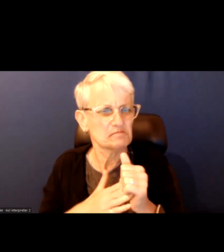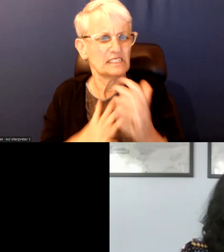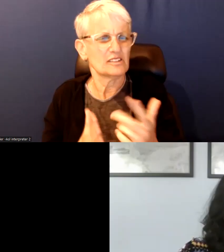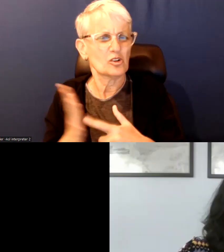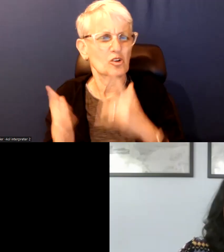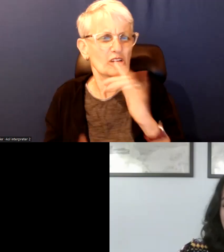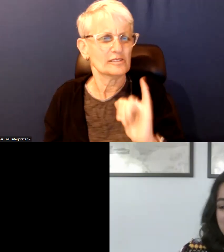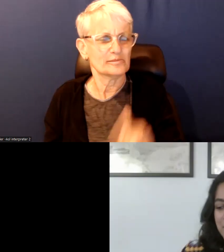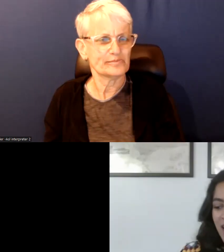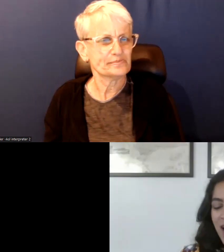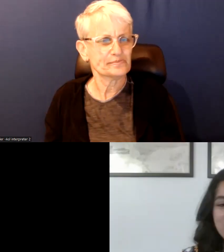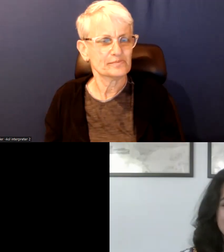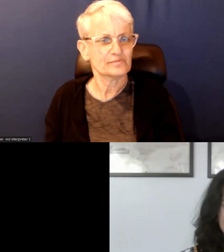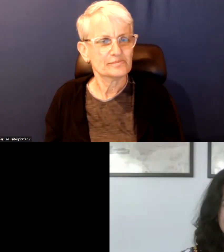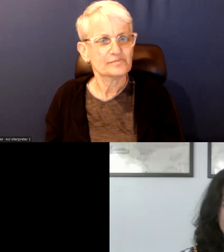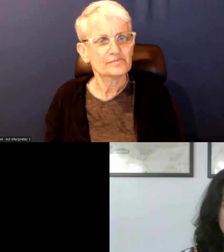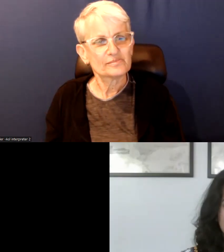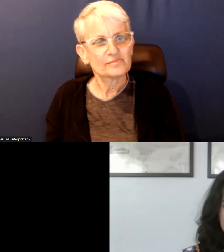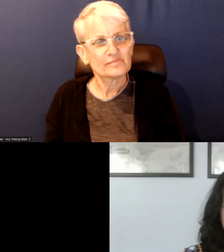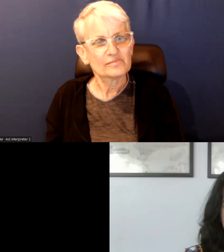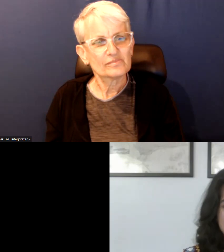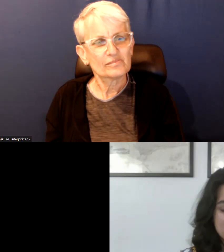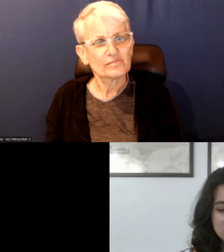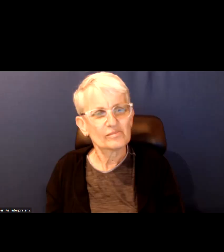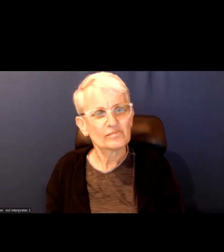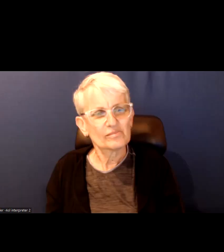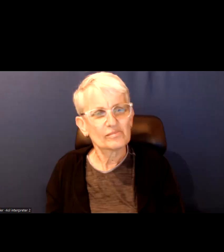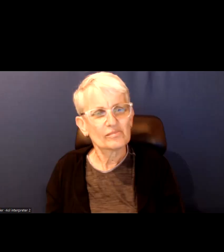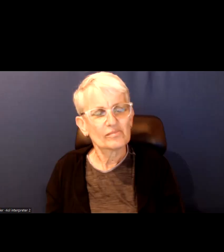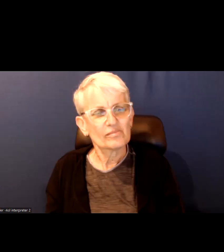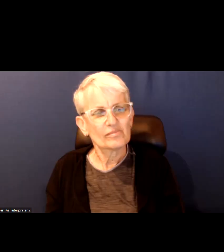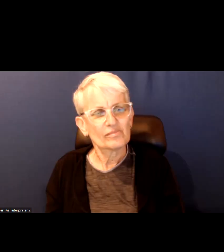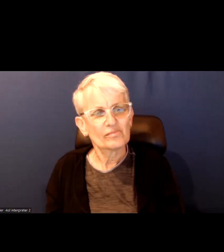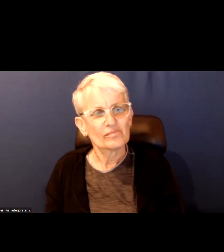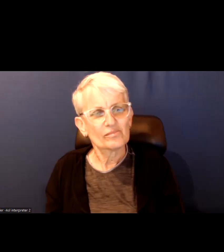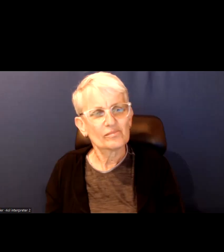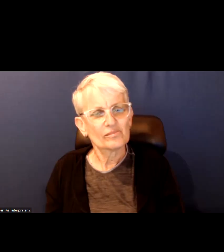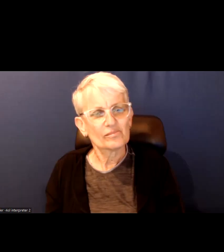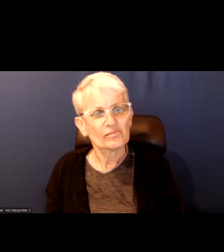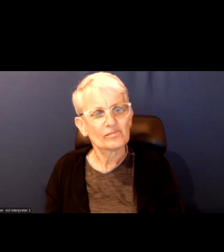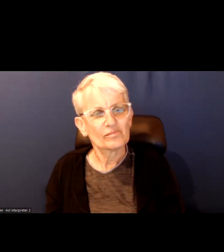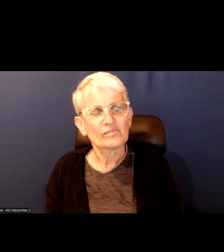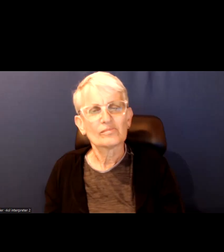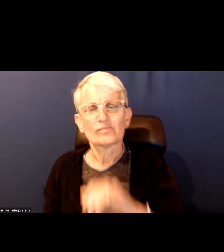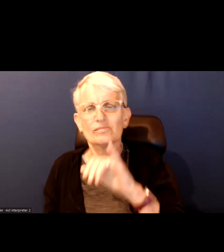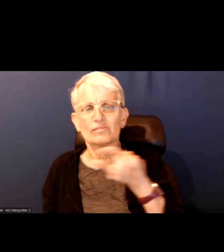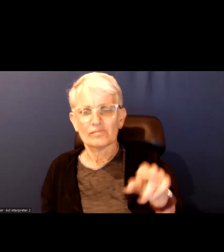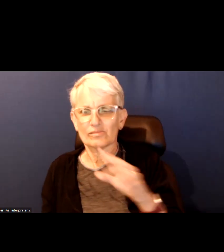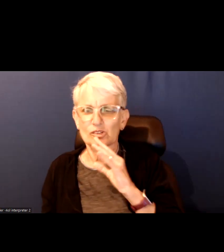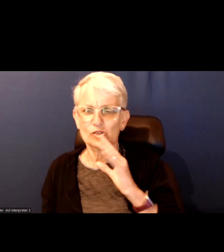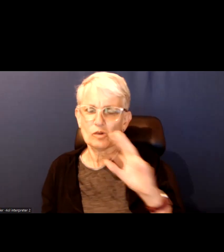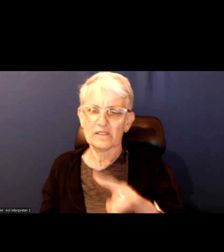I'm gonna sort of the Jennifer stock into the national side of the relationship